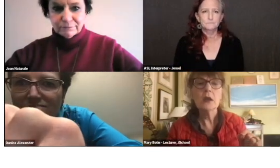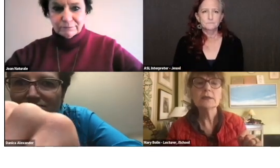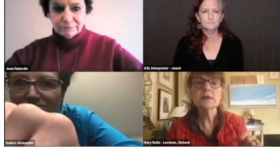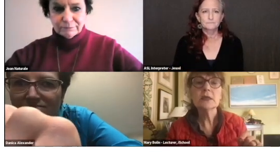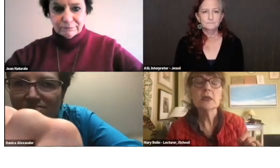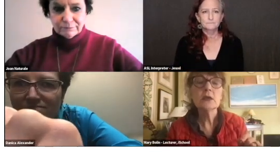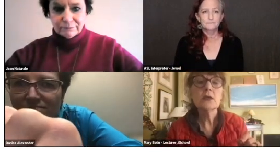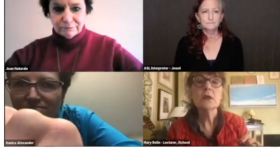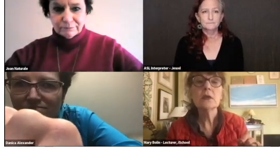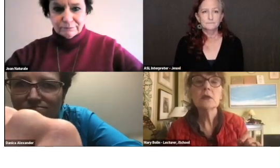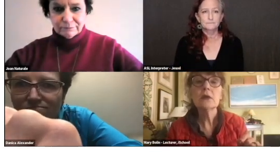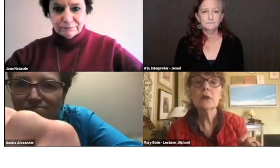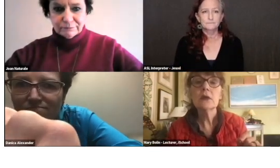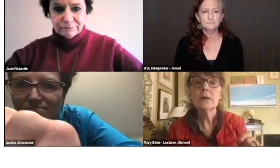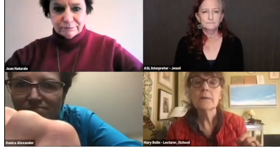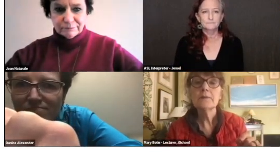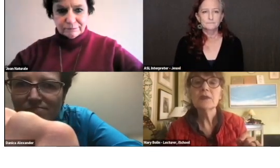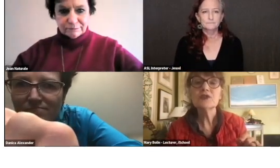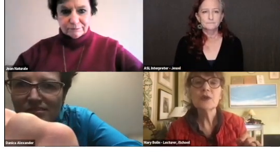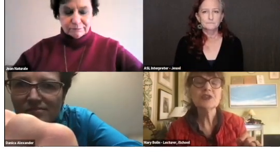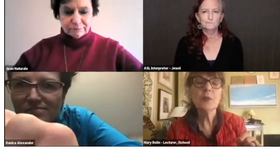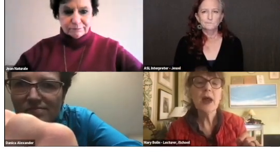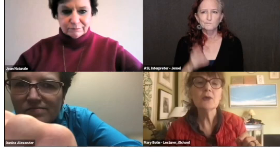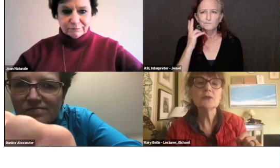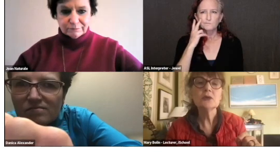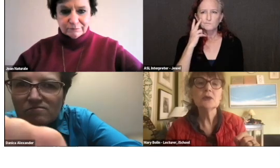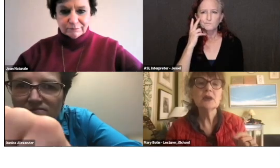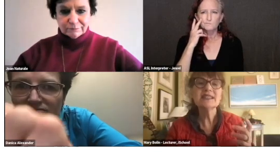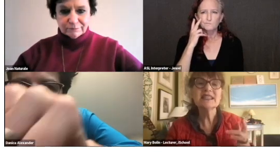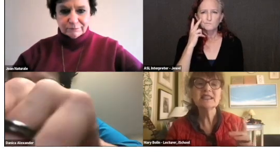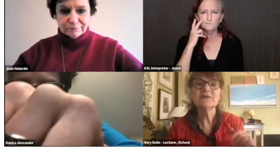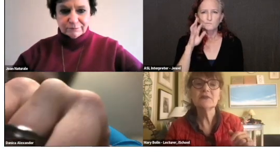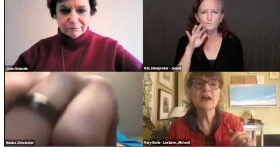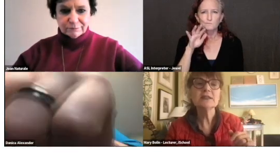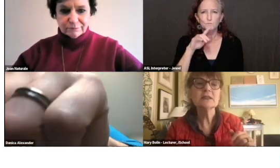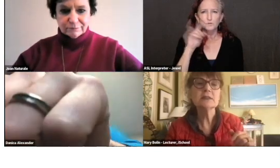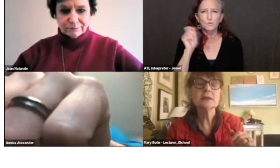Let's see. It was a question about assistive devices.